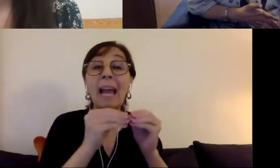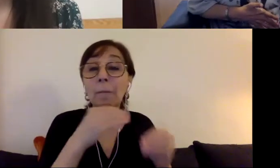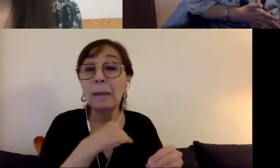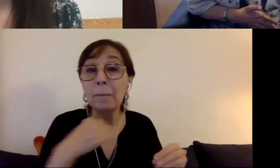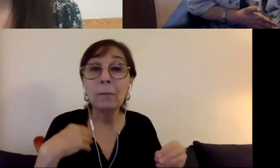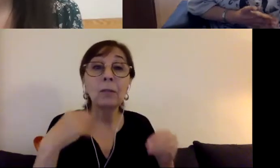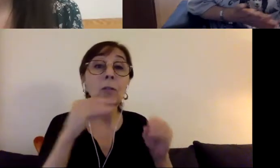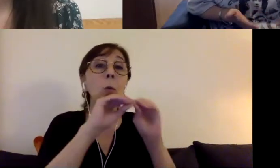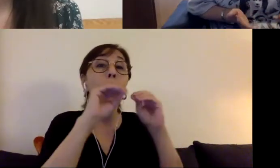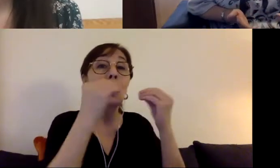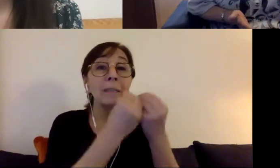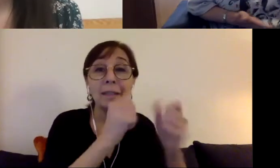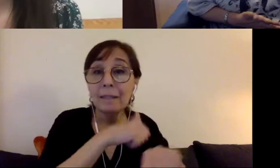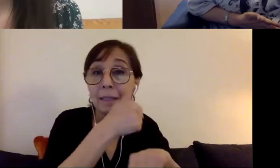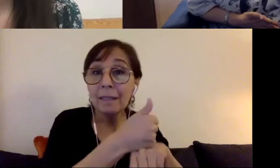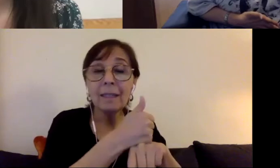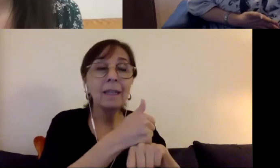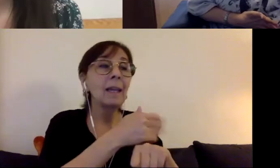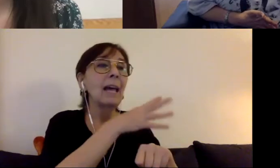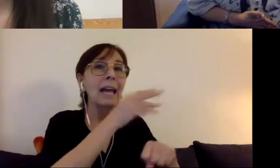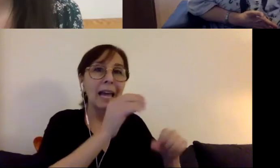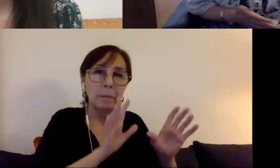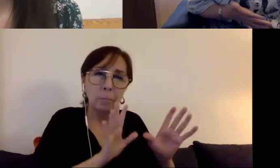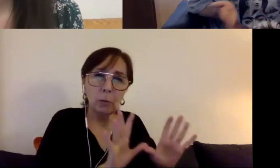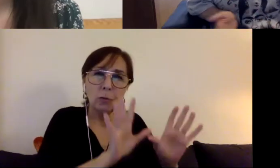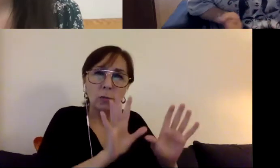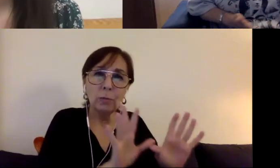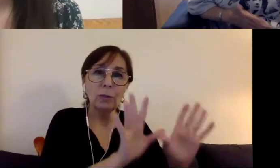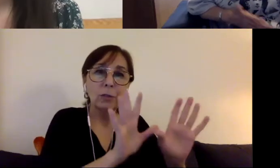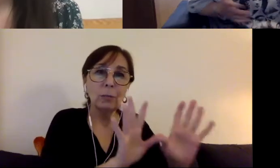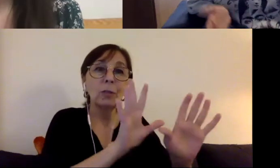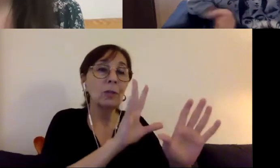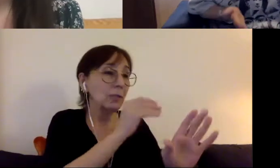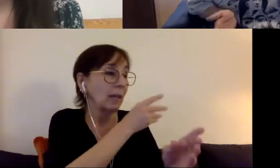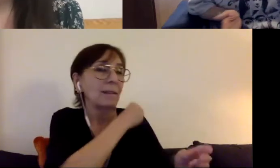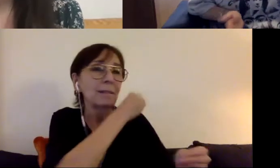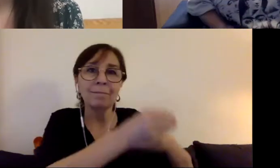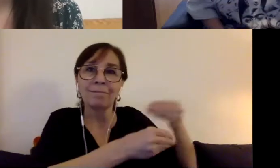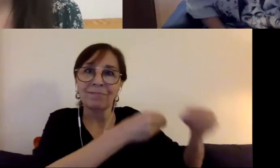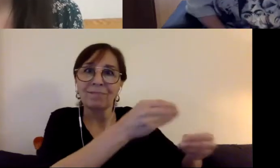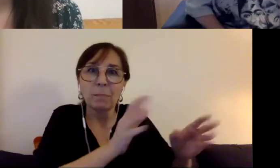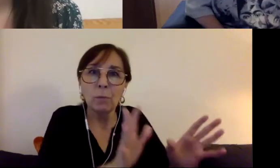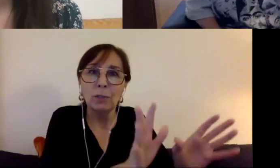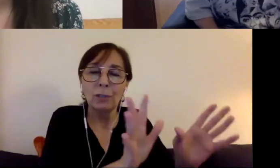following the foot tracks of other family members and friends et cetera but in